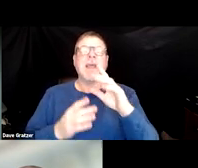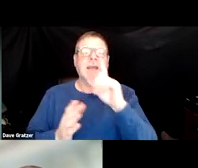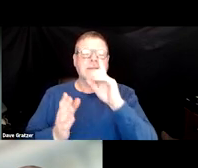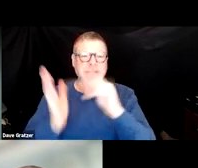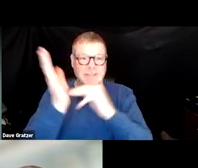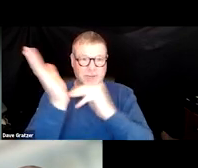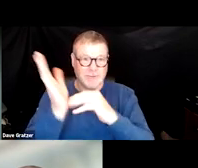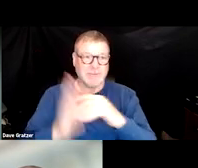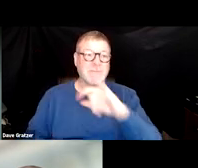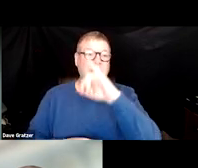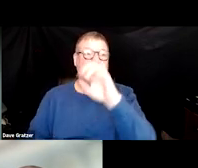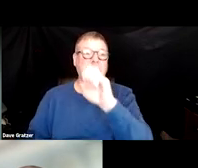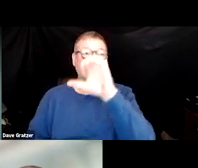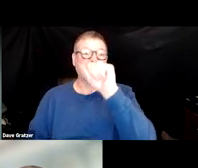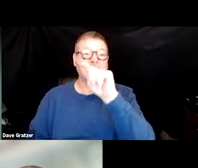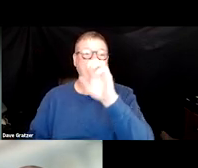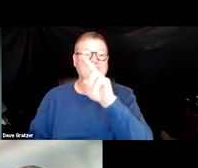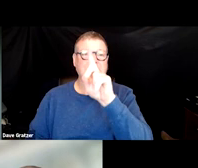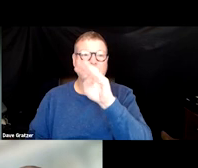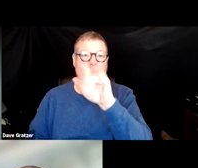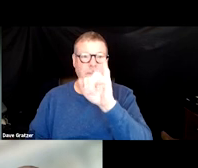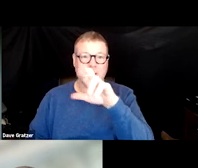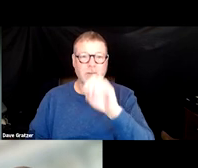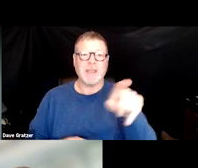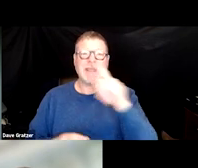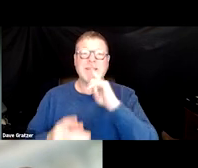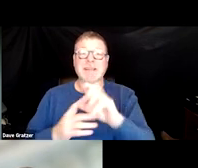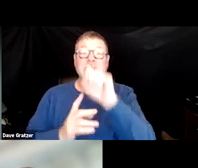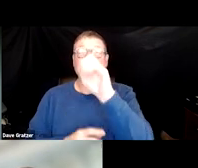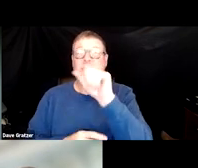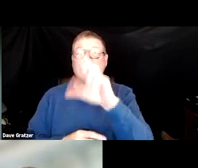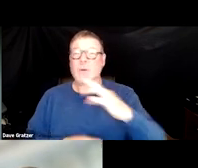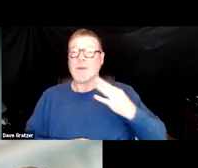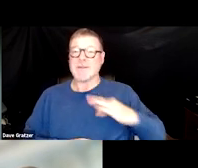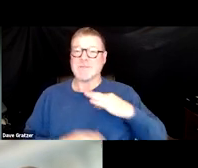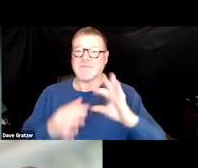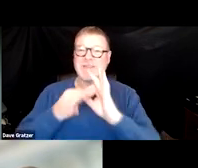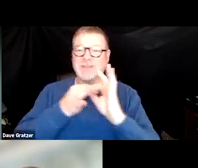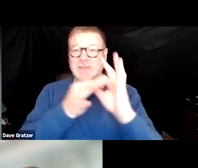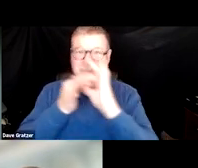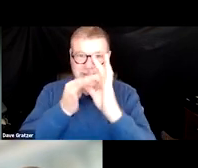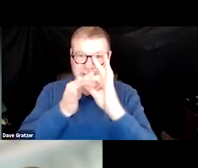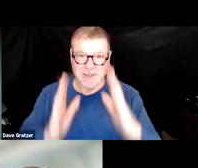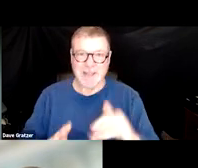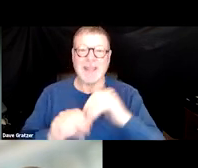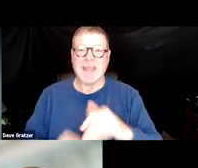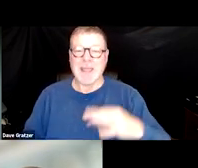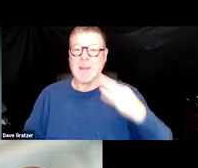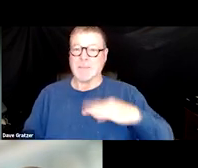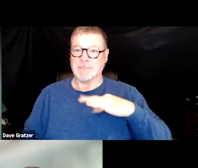Jessica Stoudmire who is a SOAR Benefits Coordinator with the Veterans Leadership Program in Pittsburgh, Pennsylvania